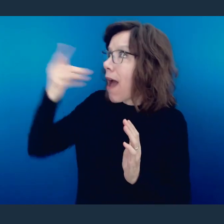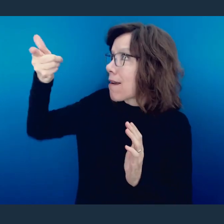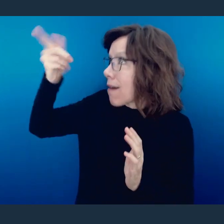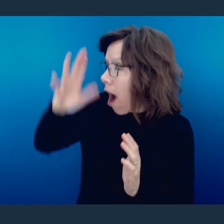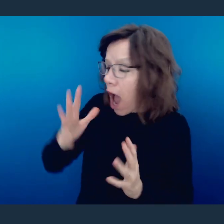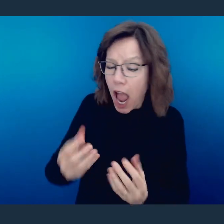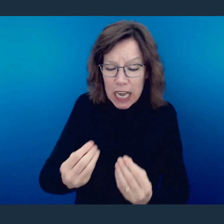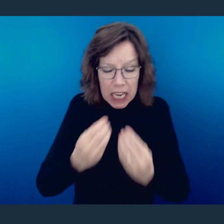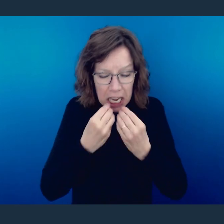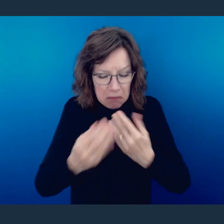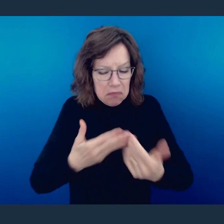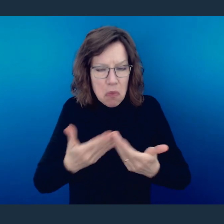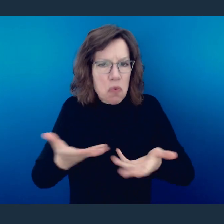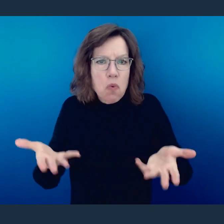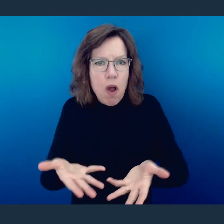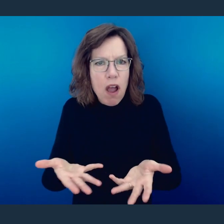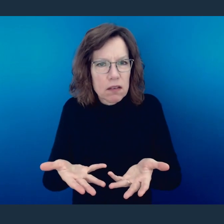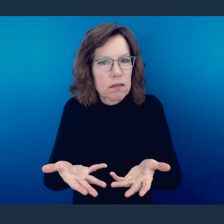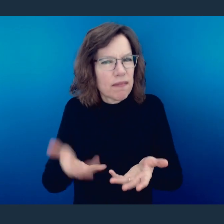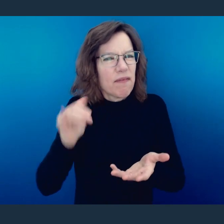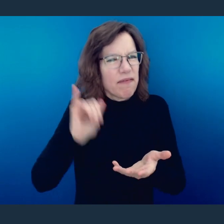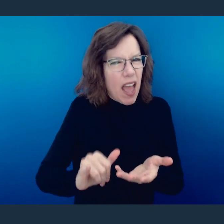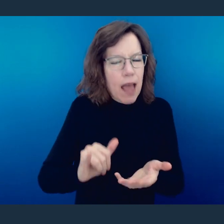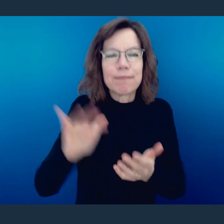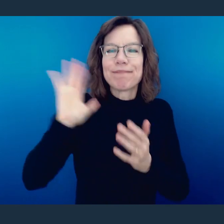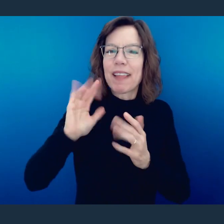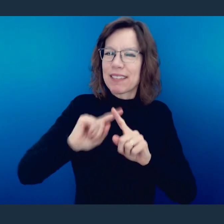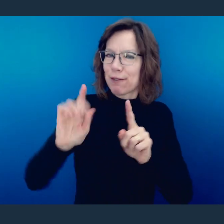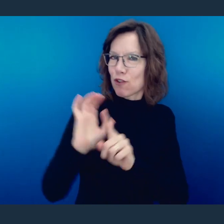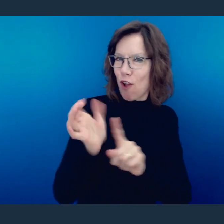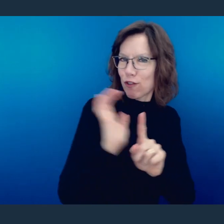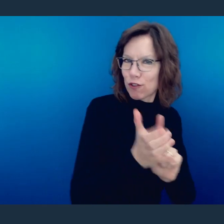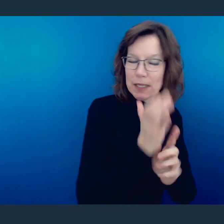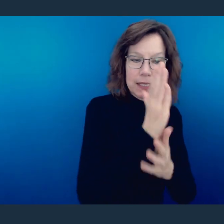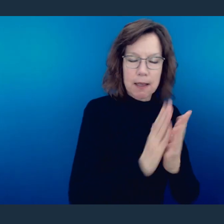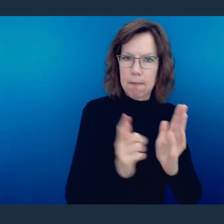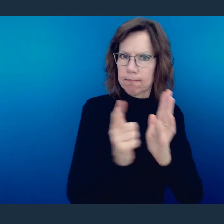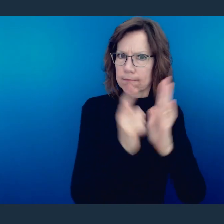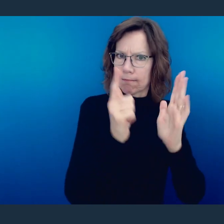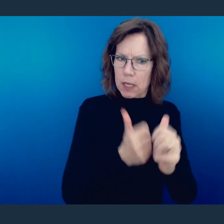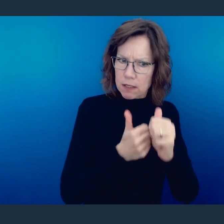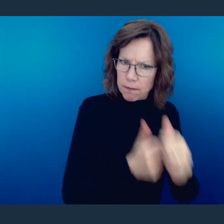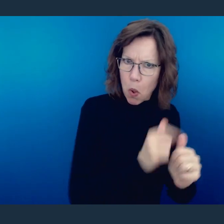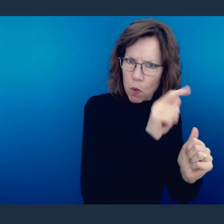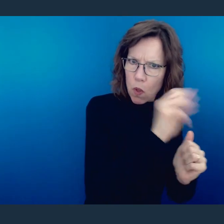and eat whatever it may be. He's talking about these cultural distinctions. They're not allowing